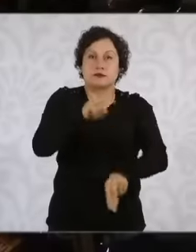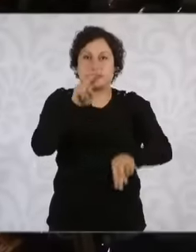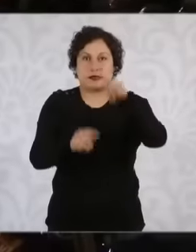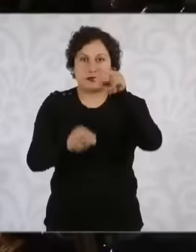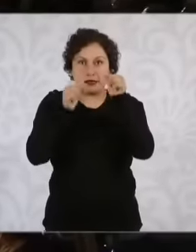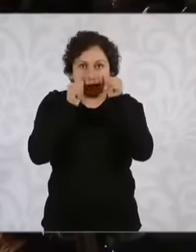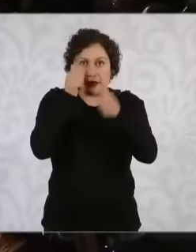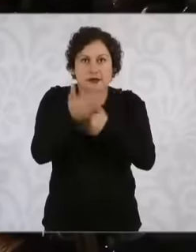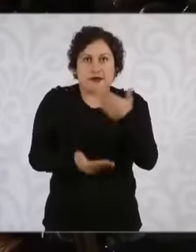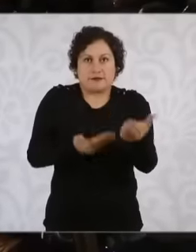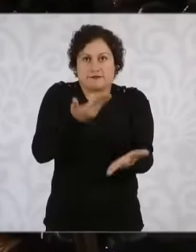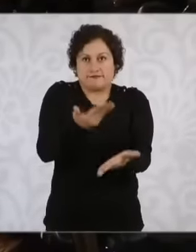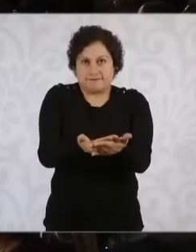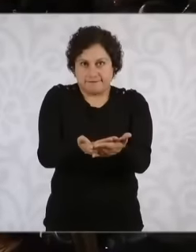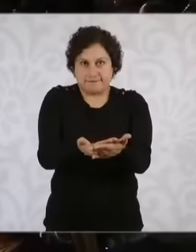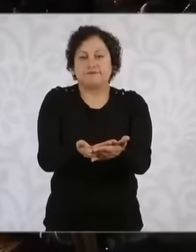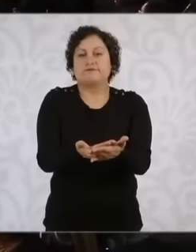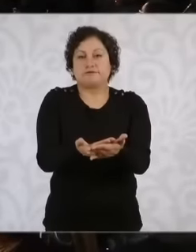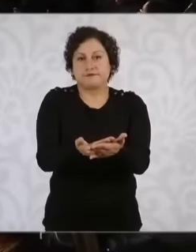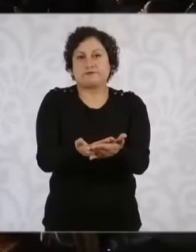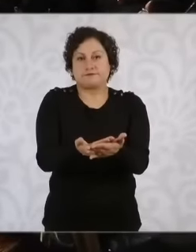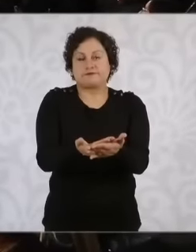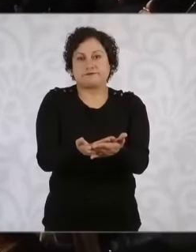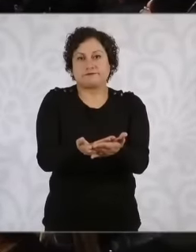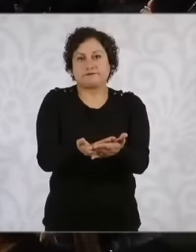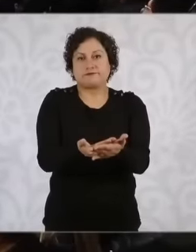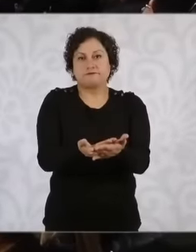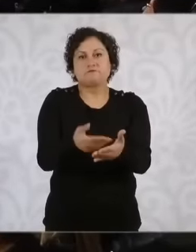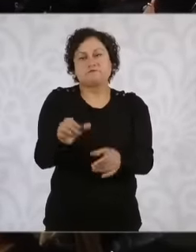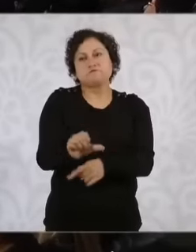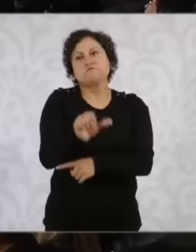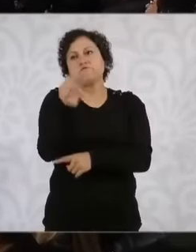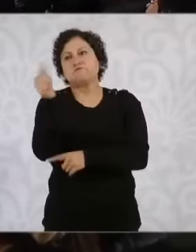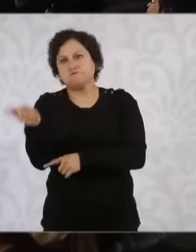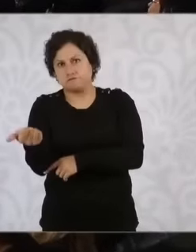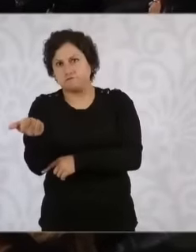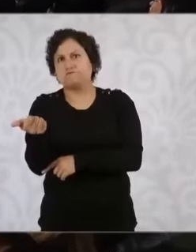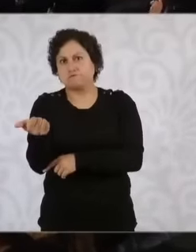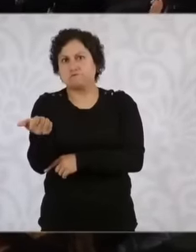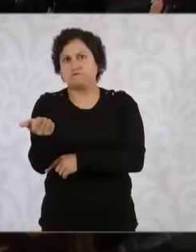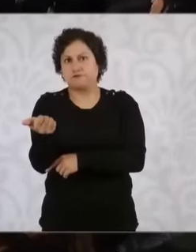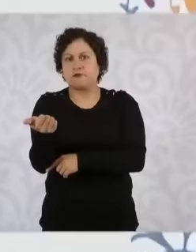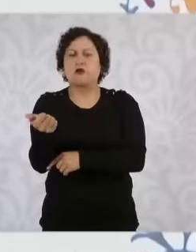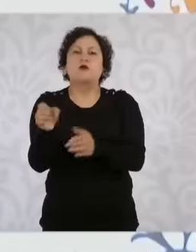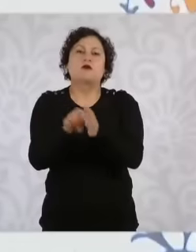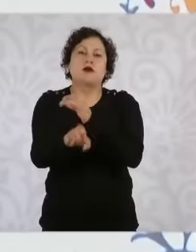level as we have done in the others in the other care both for heart attacks and for